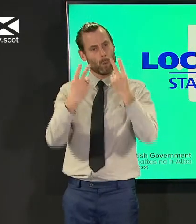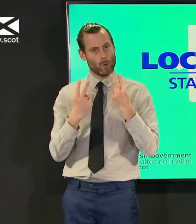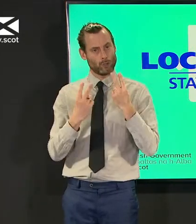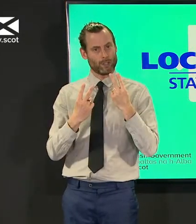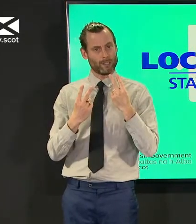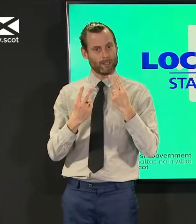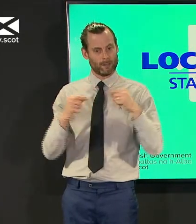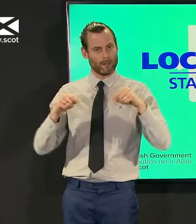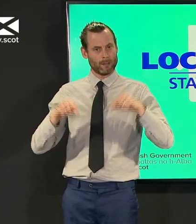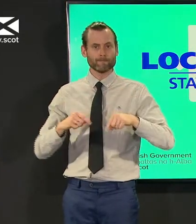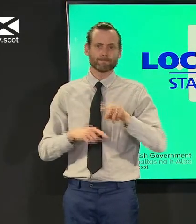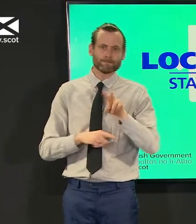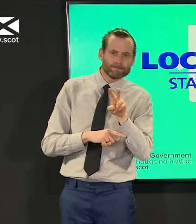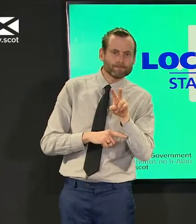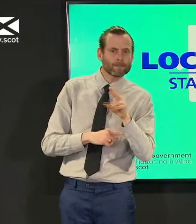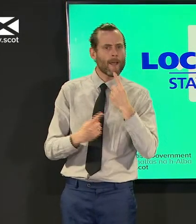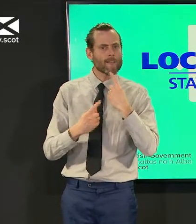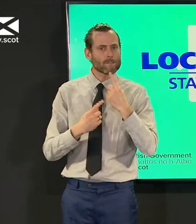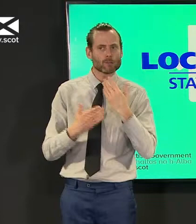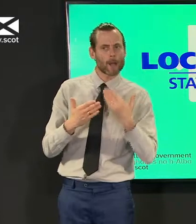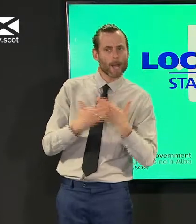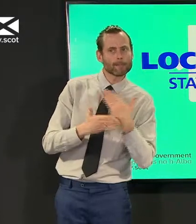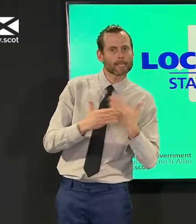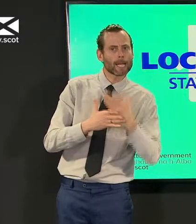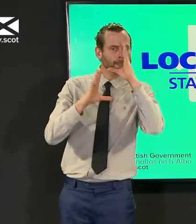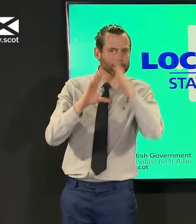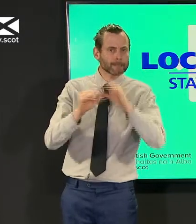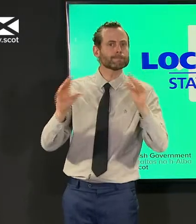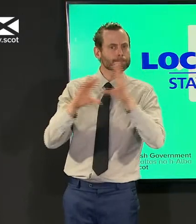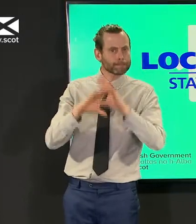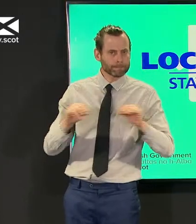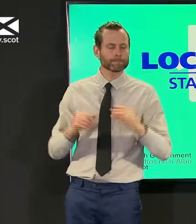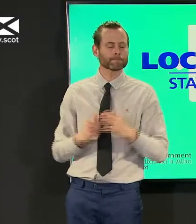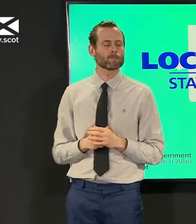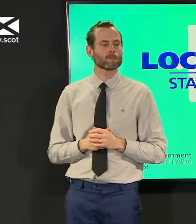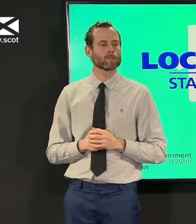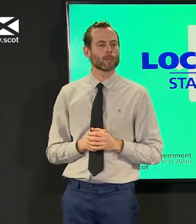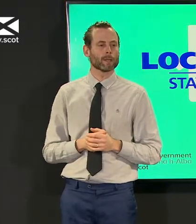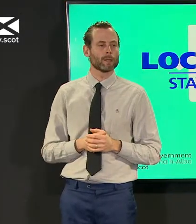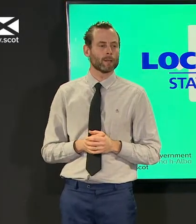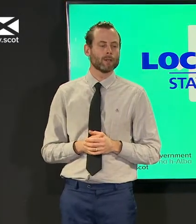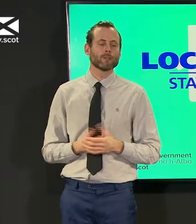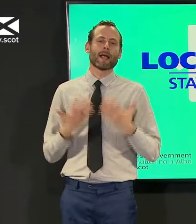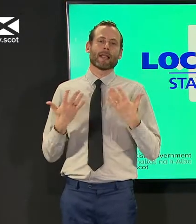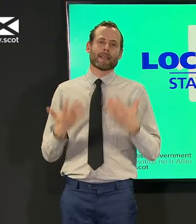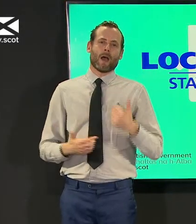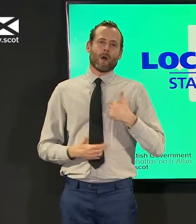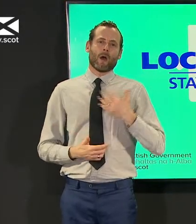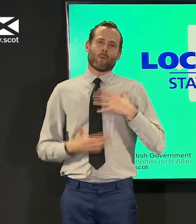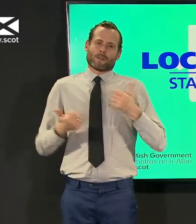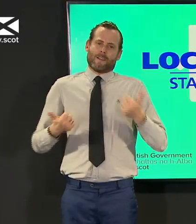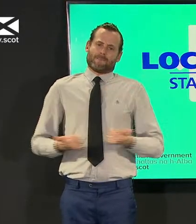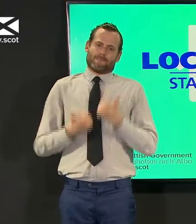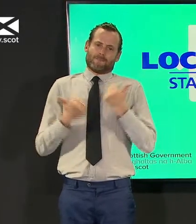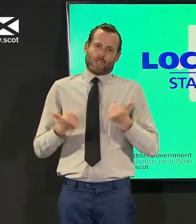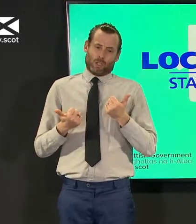uh to tune in to this particular coronavirus briefing let me leave you uh before the weekend